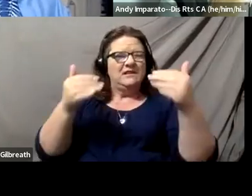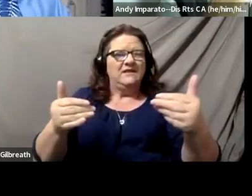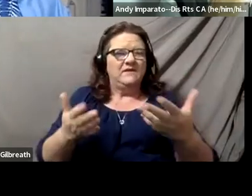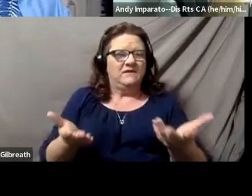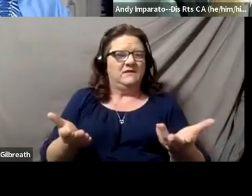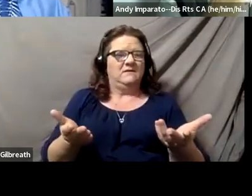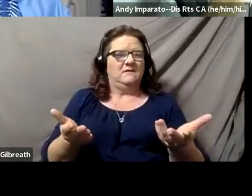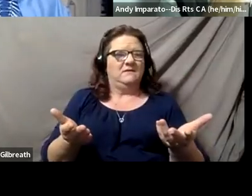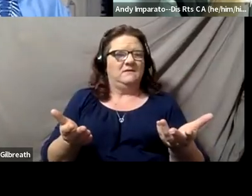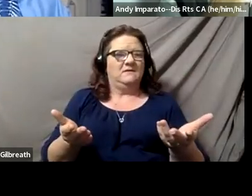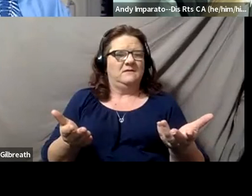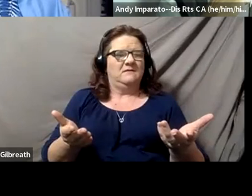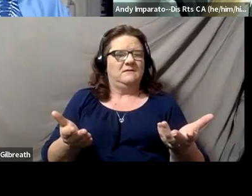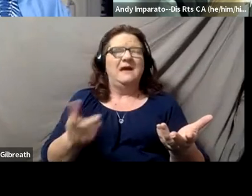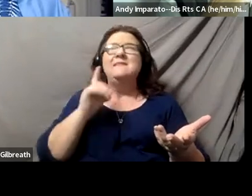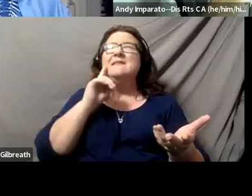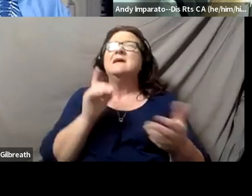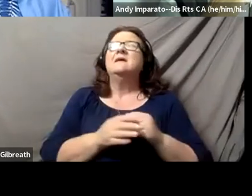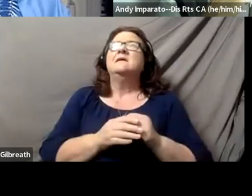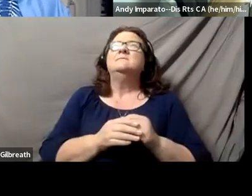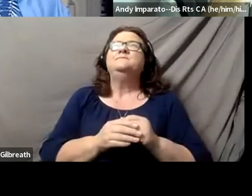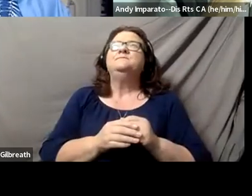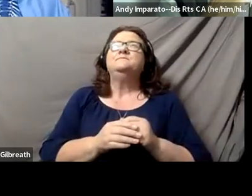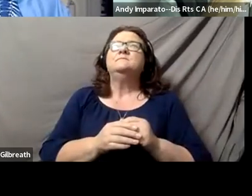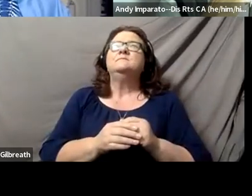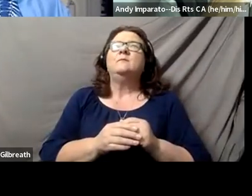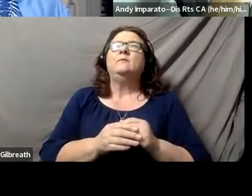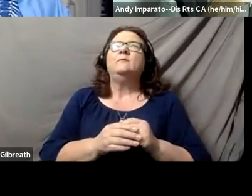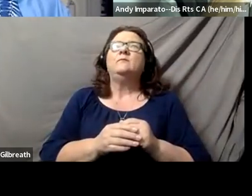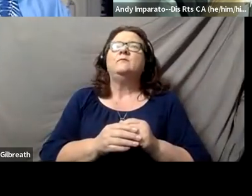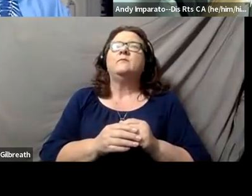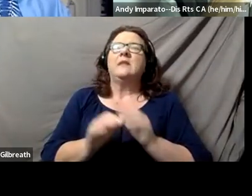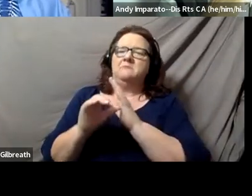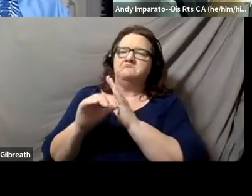I think it's pointing out those bonds and those parallels